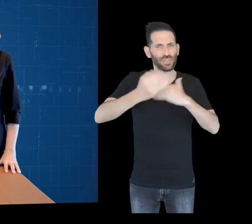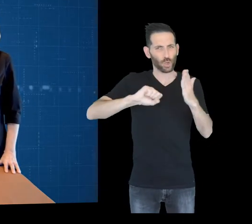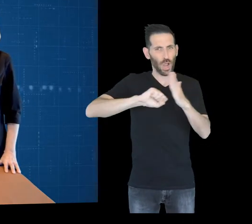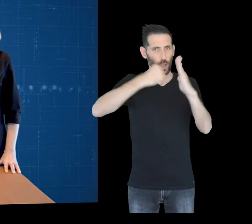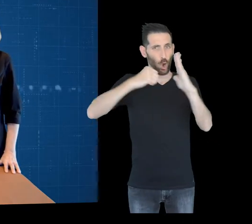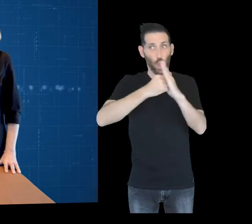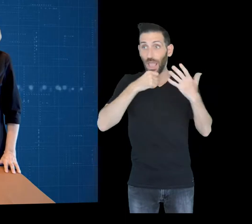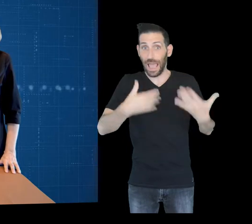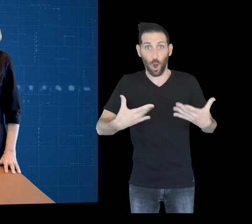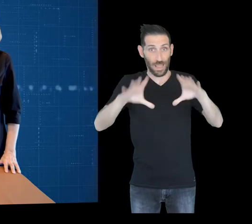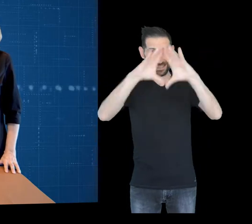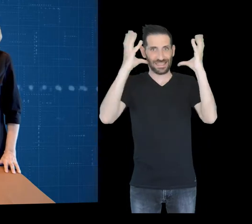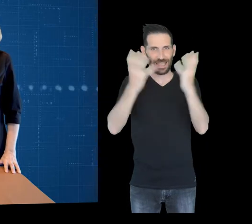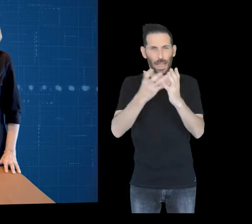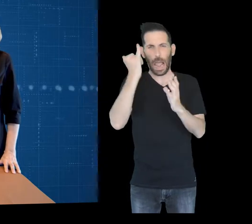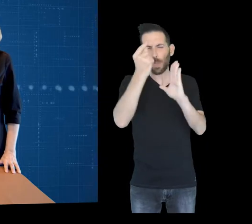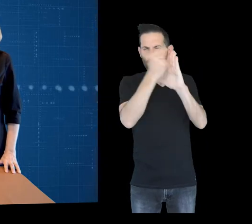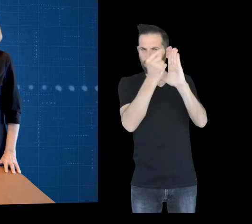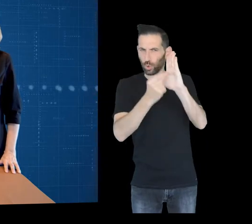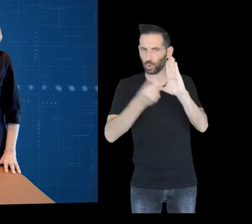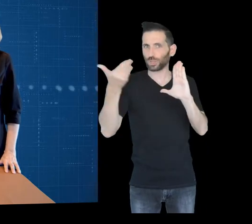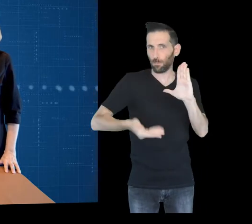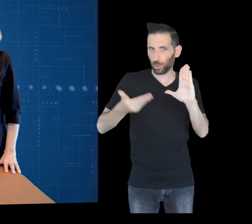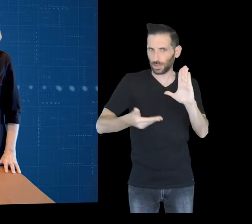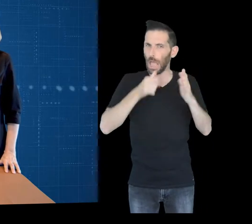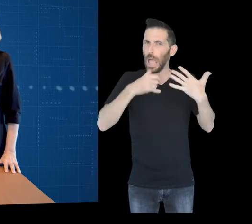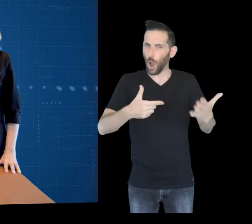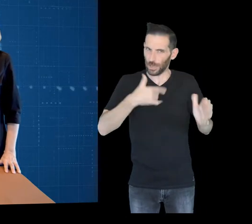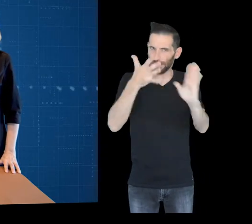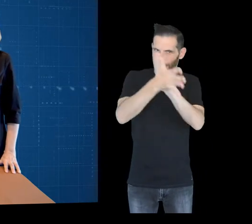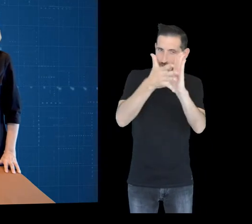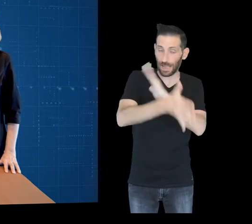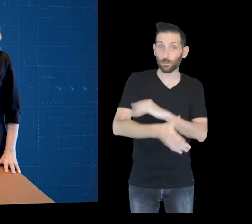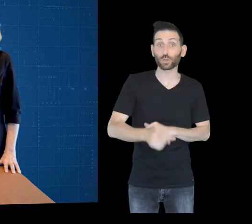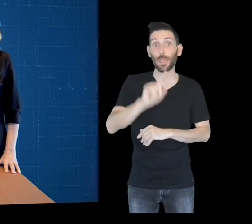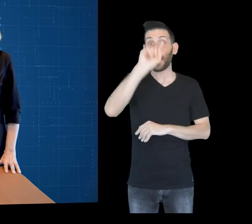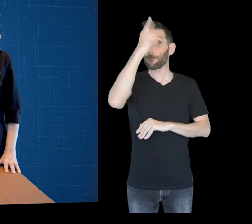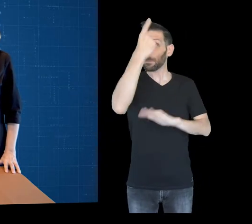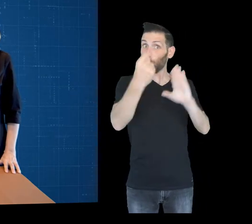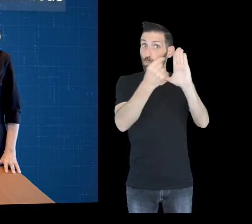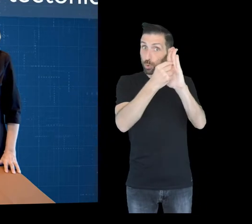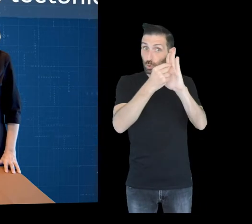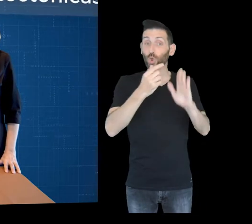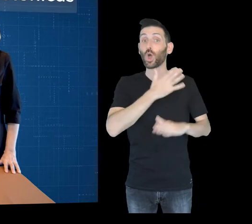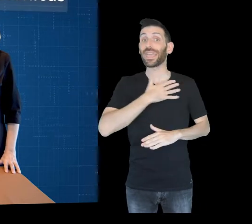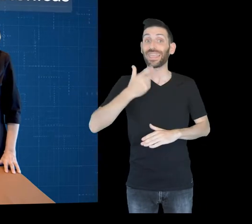the Earth which have five fundamental points. Let us look now! First, is that the lithosphere